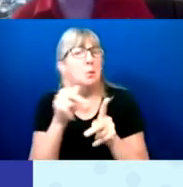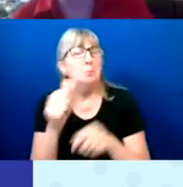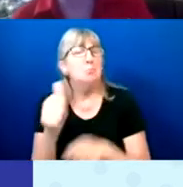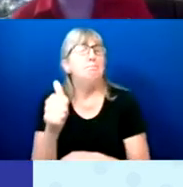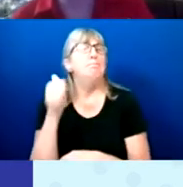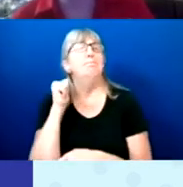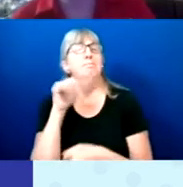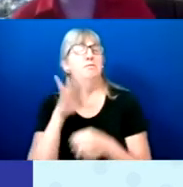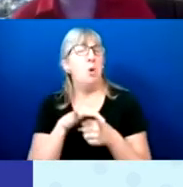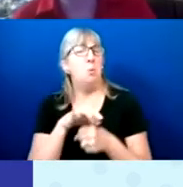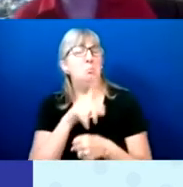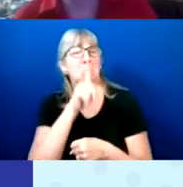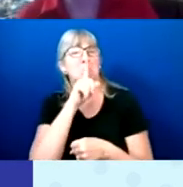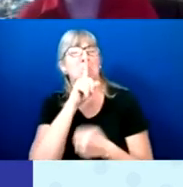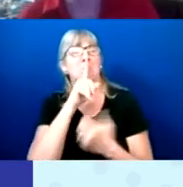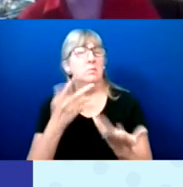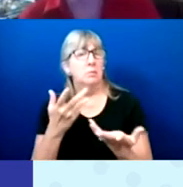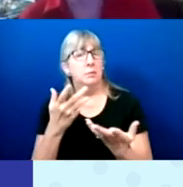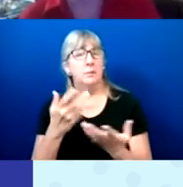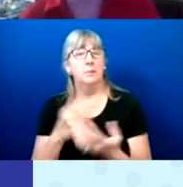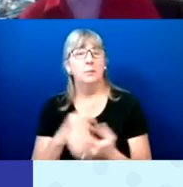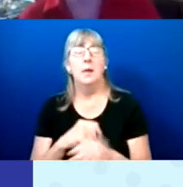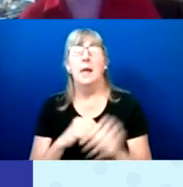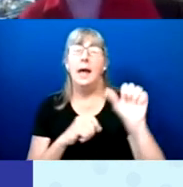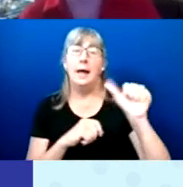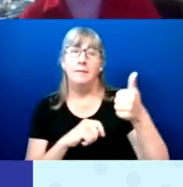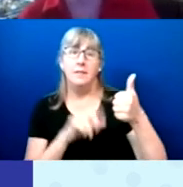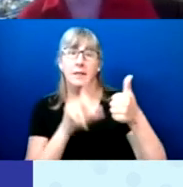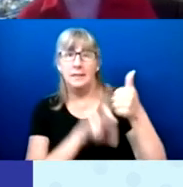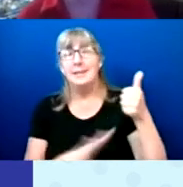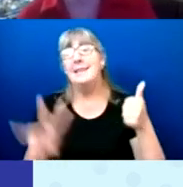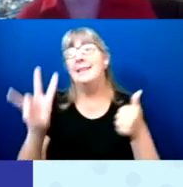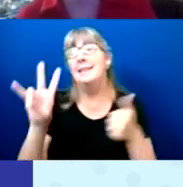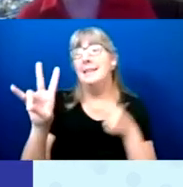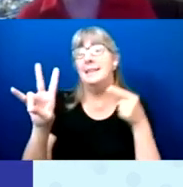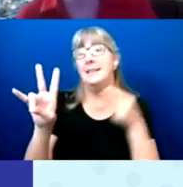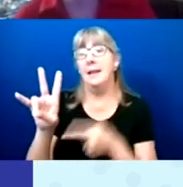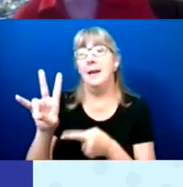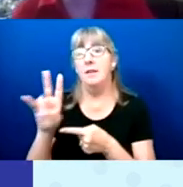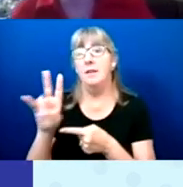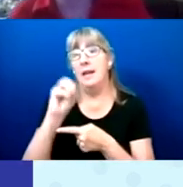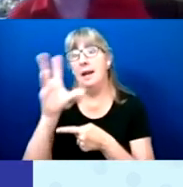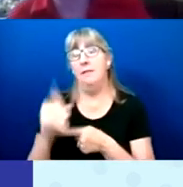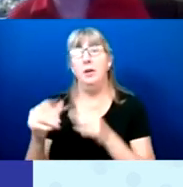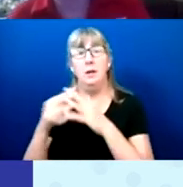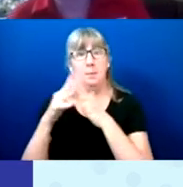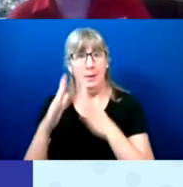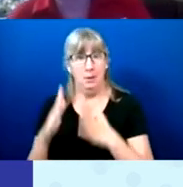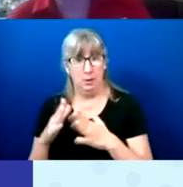7 out of 10 African-American voters were told they could not vote.